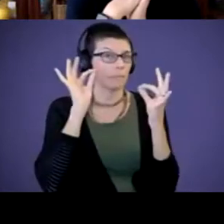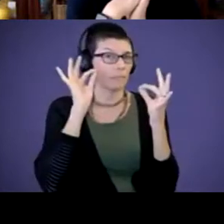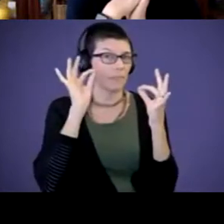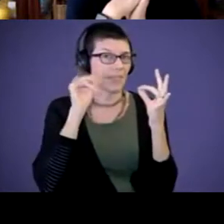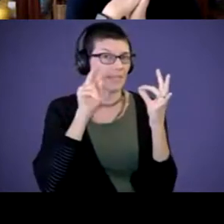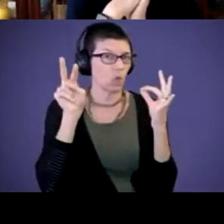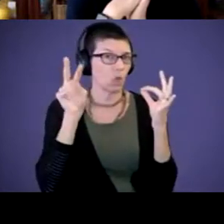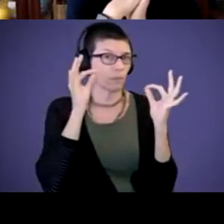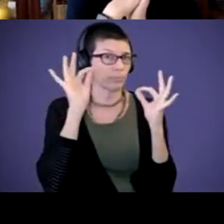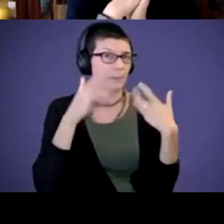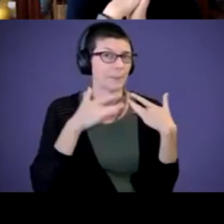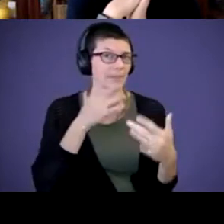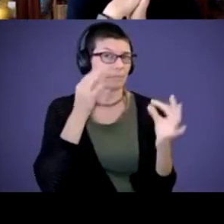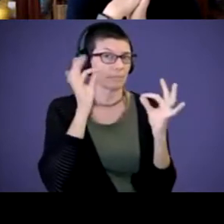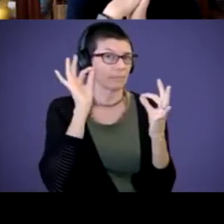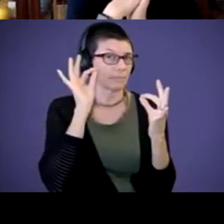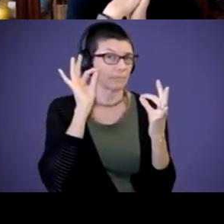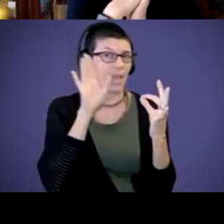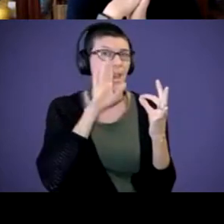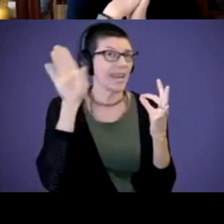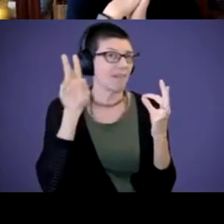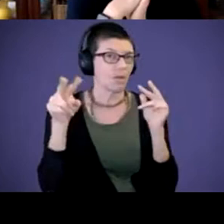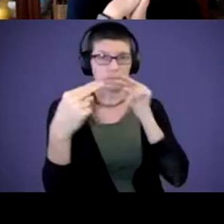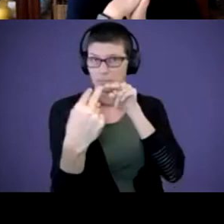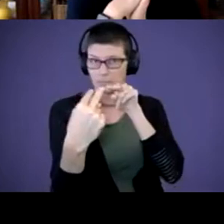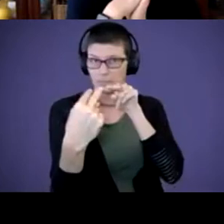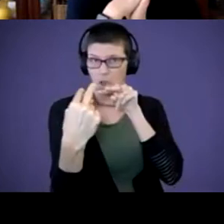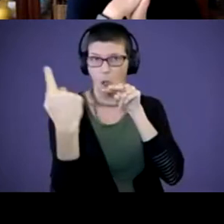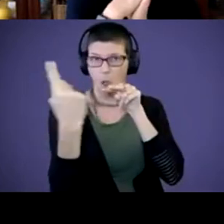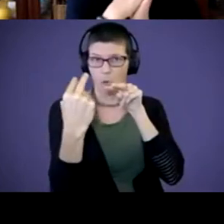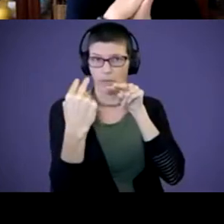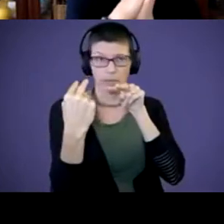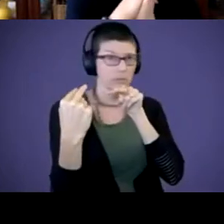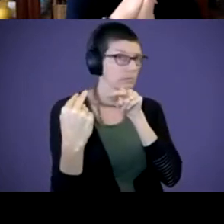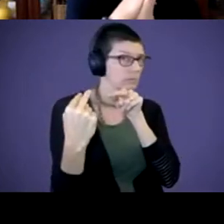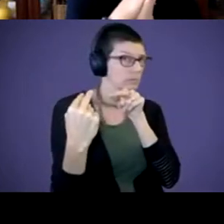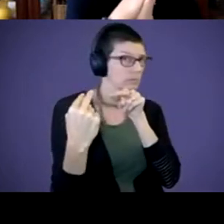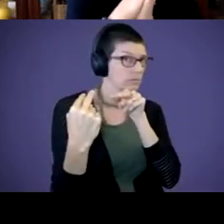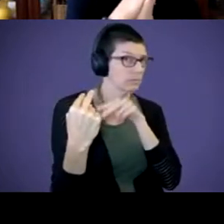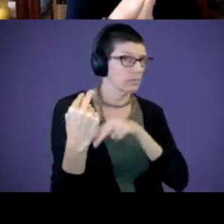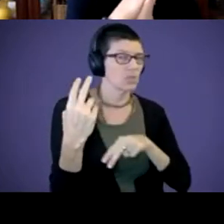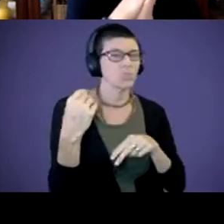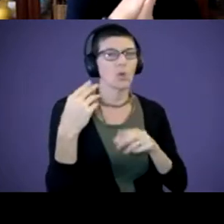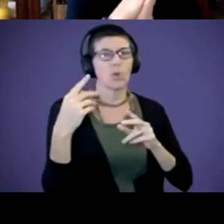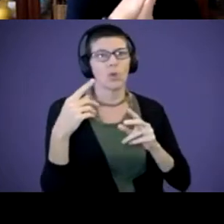like it's never straight on. It's always side eye. So you kind of gotta get on the side of her